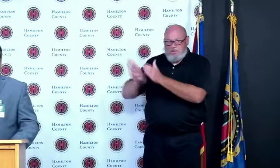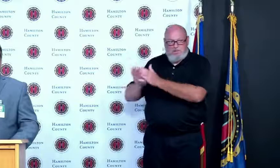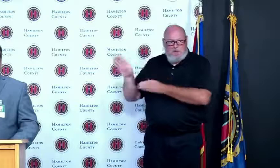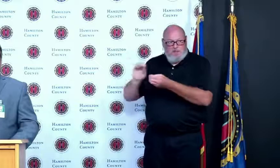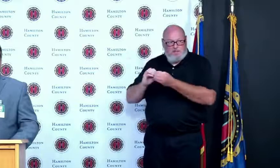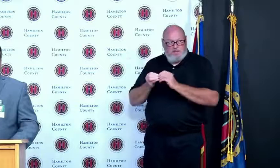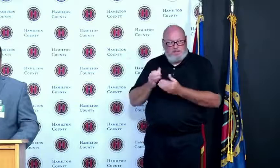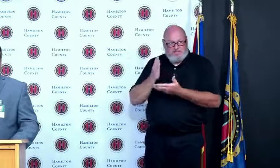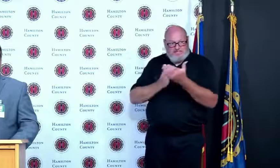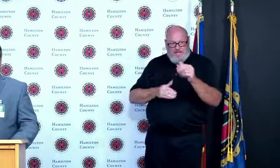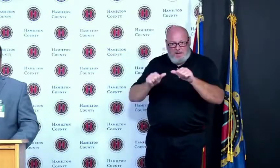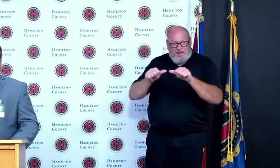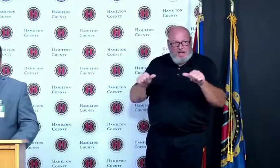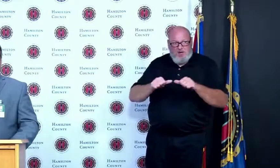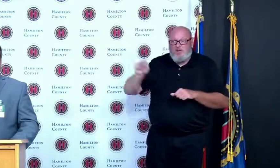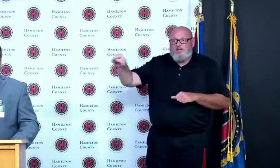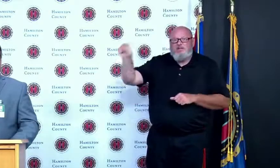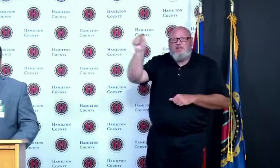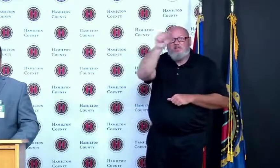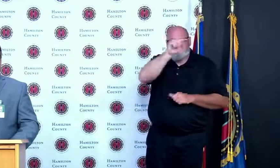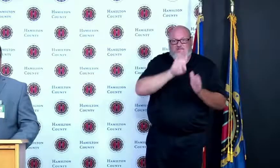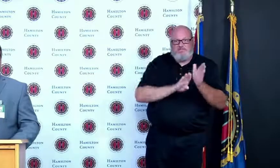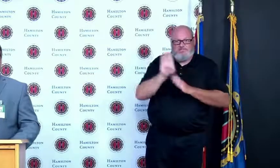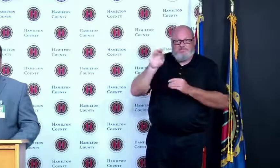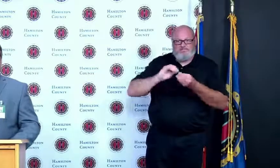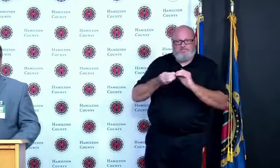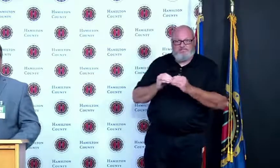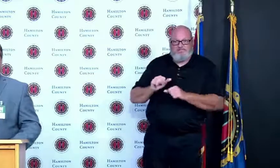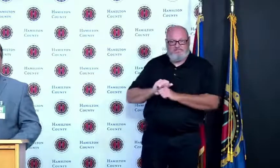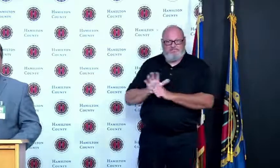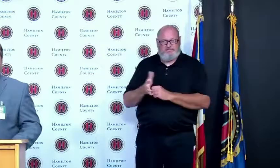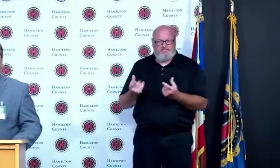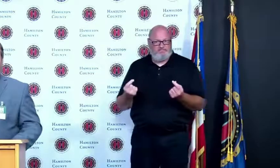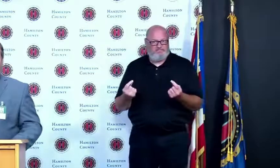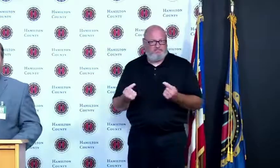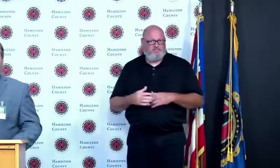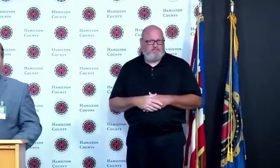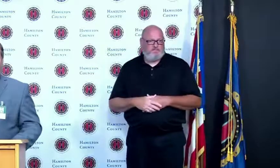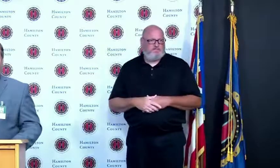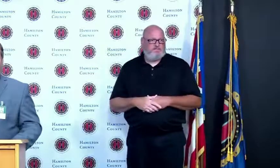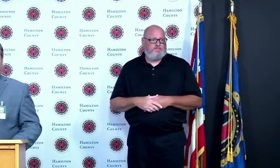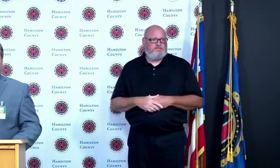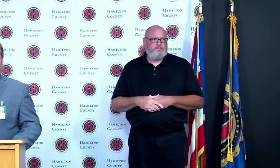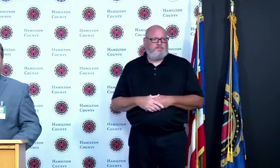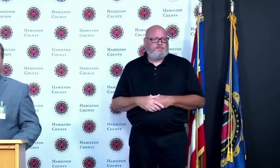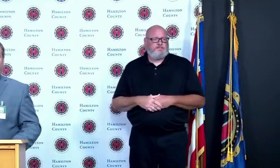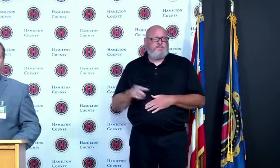as you yes so our epidemiologists will be looking very closely at the data and we